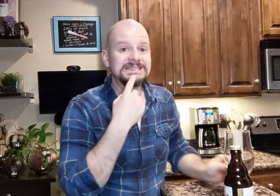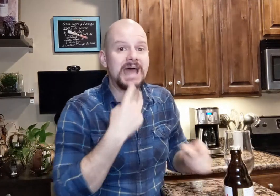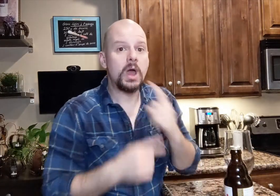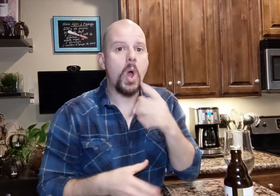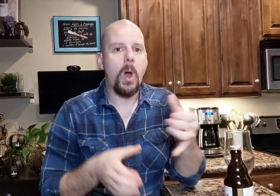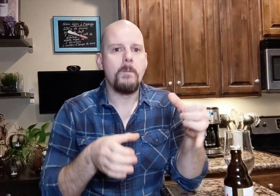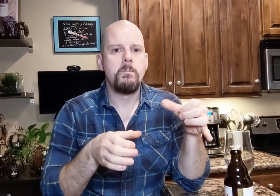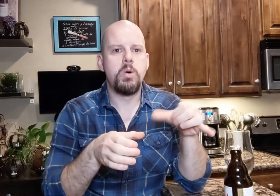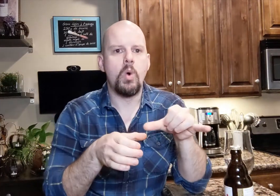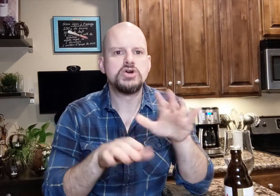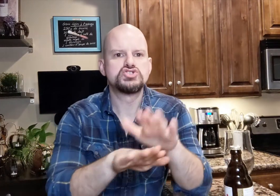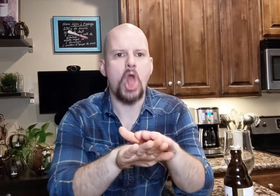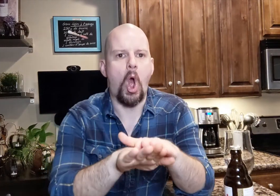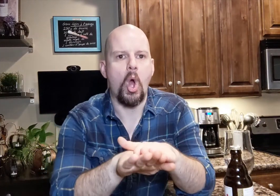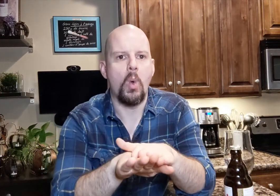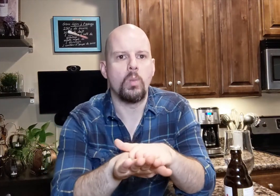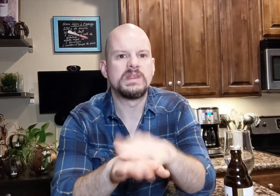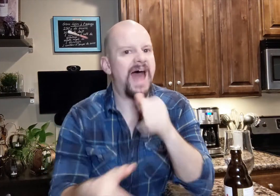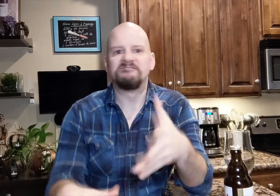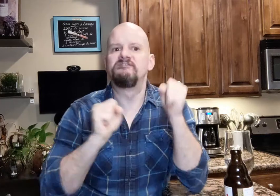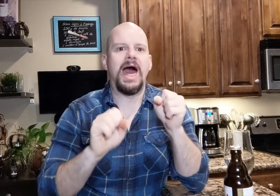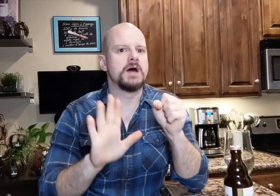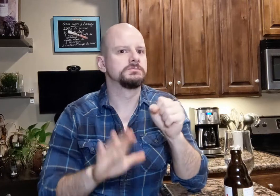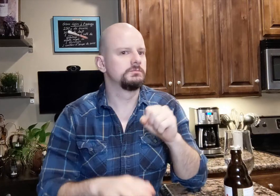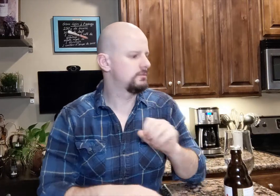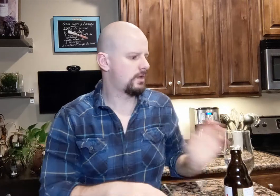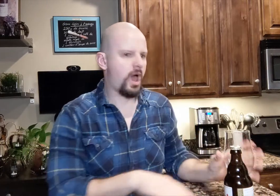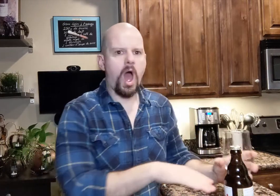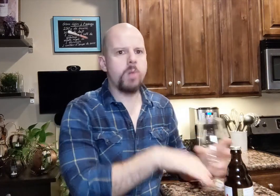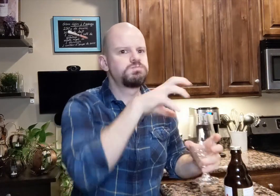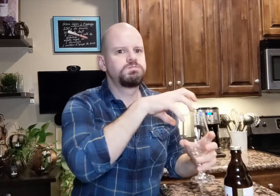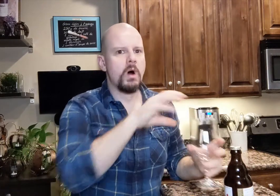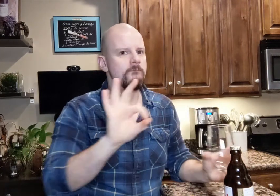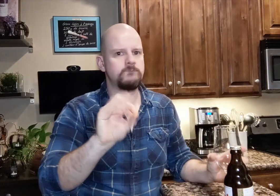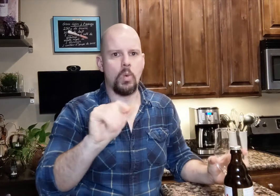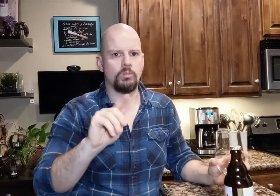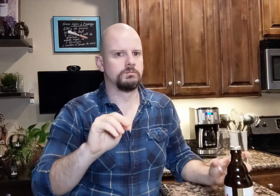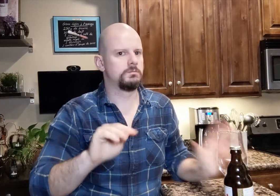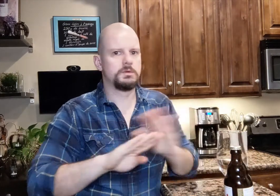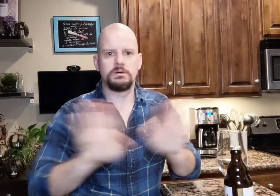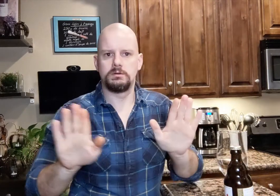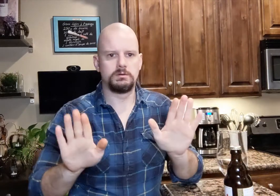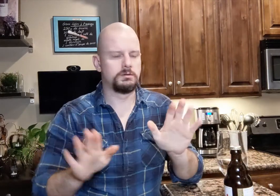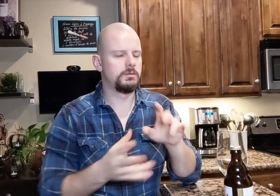It says, "pour slowly", don't do it quickly. You don't want to lather so much foam on top.